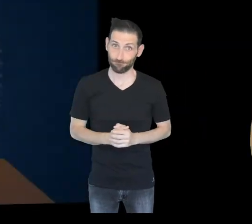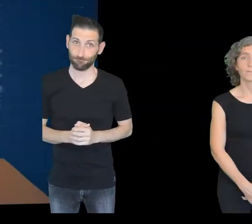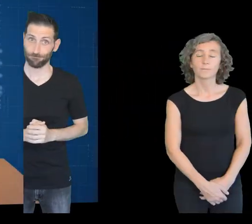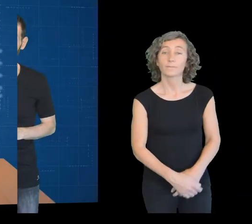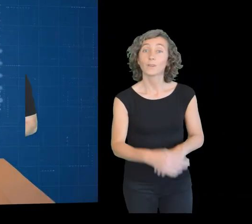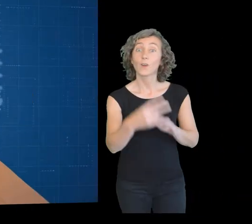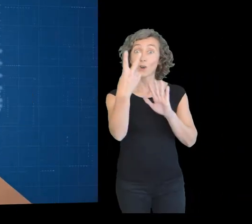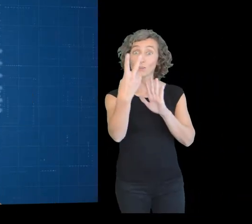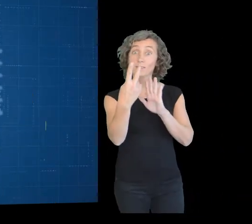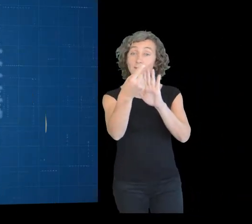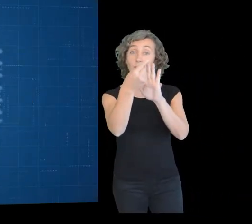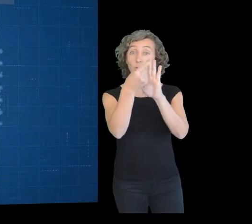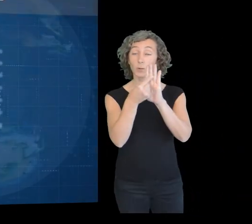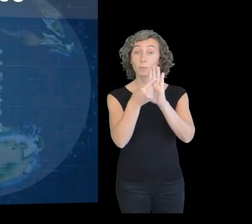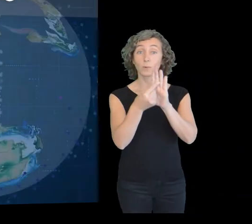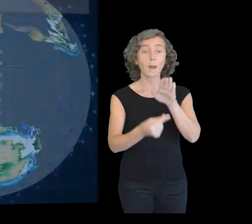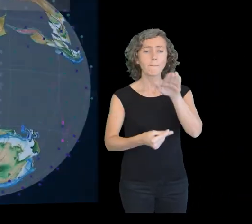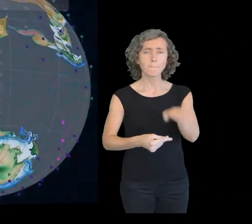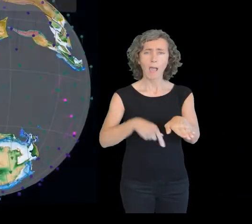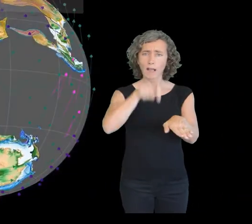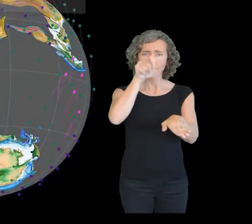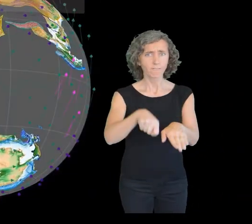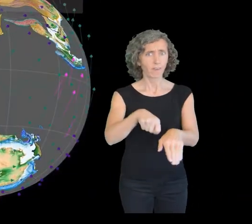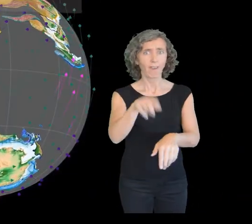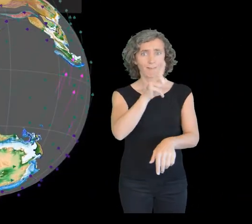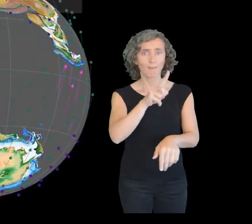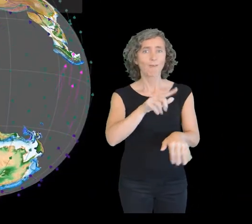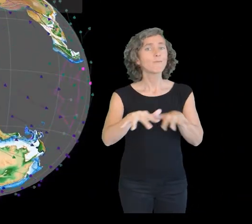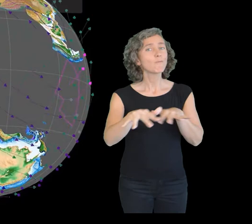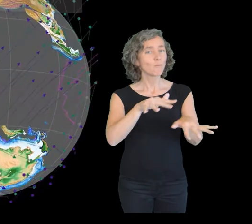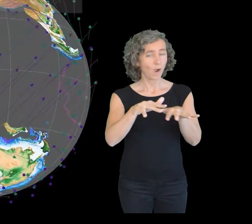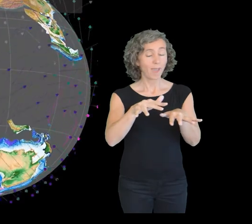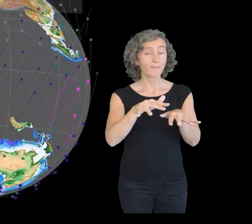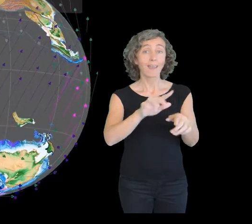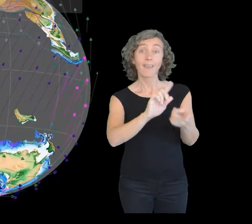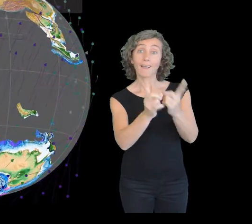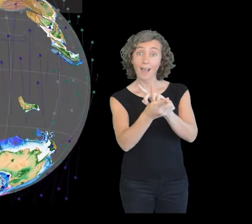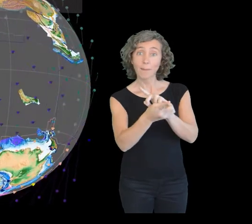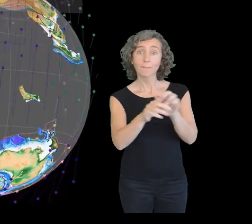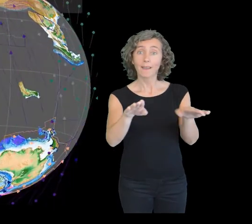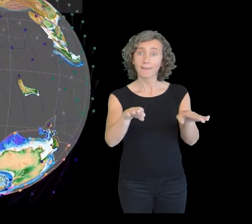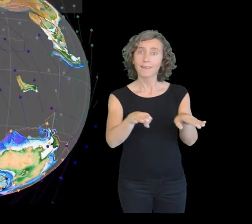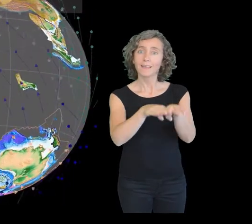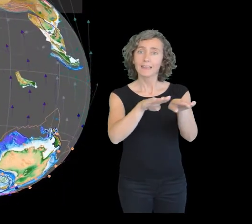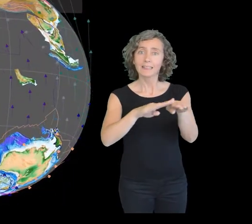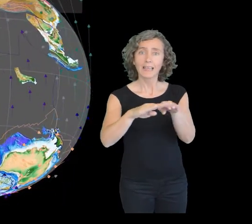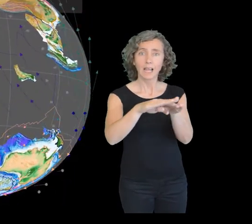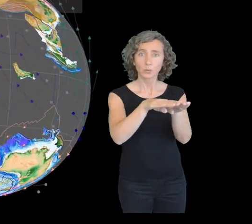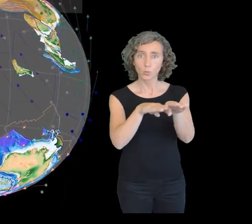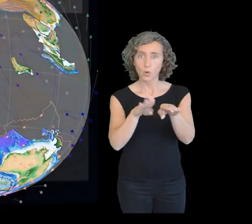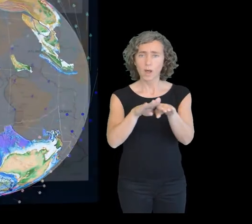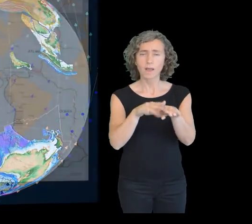The second point, is that the plates are moving, changing and interacting. These movements can be